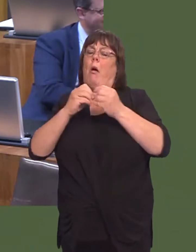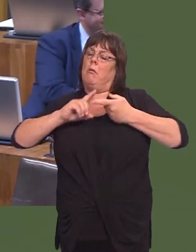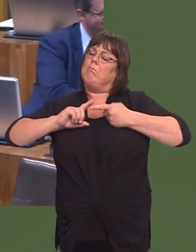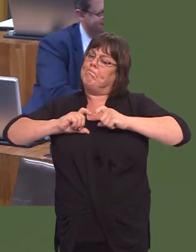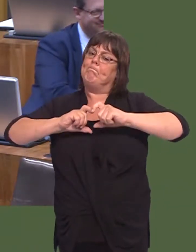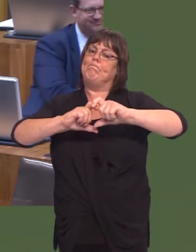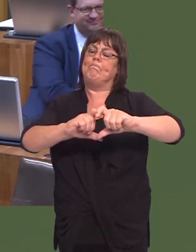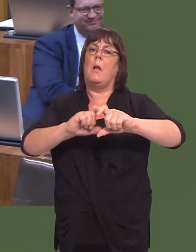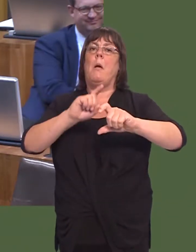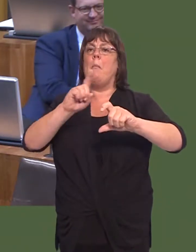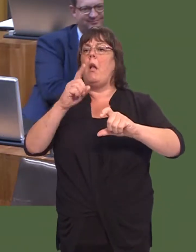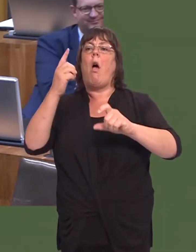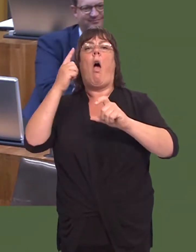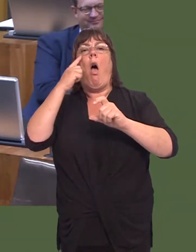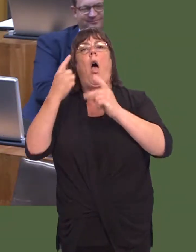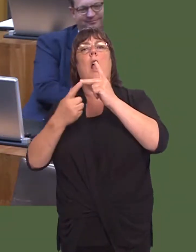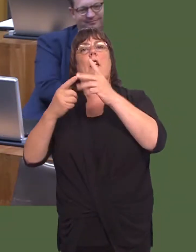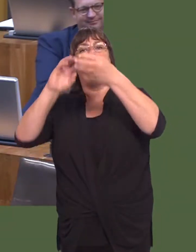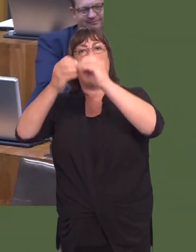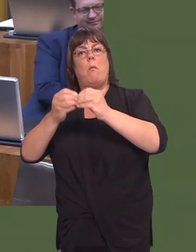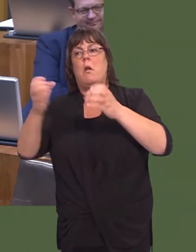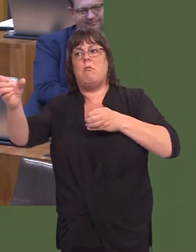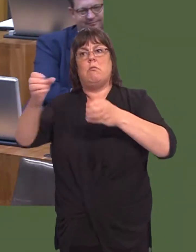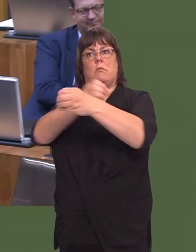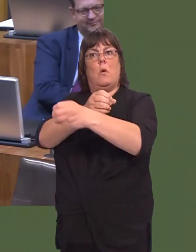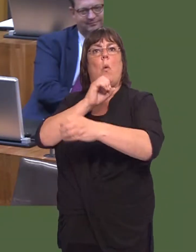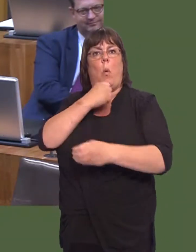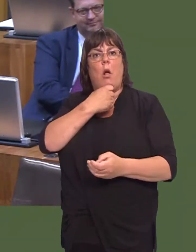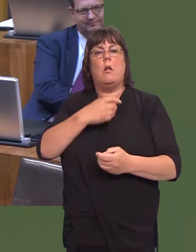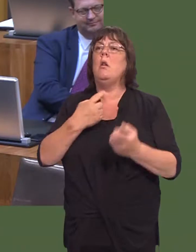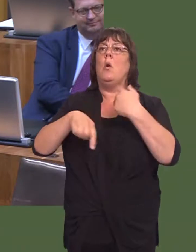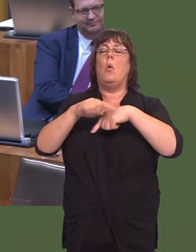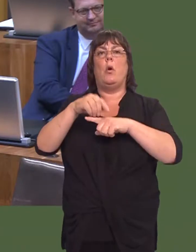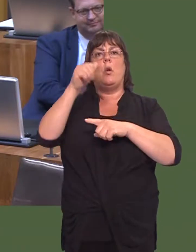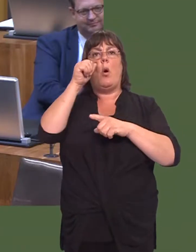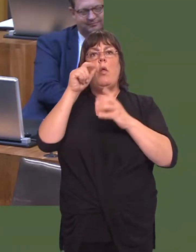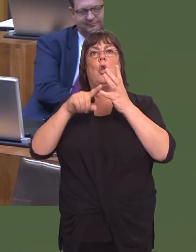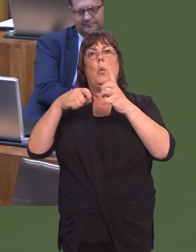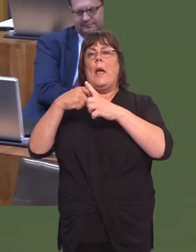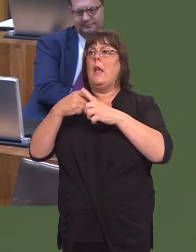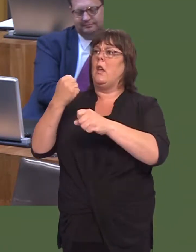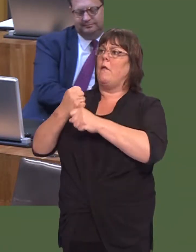at that time, but we want to make sure that Wales receives fair funding. Yes, we came to an agreement on funding, and thatís because the UK Government resolutely